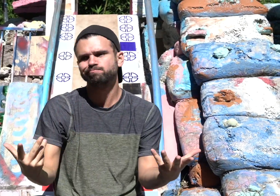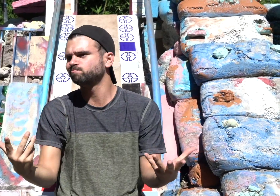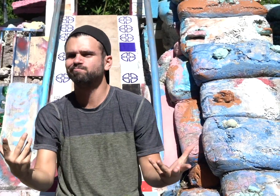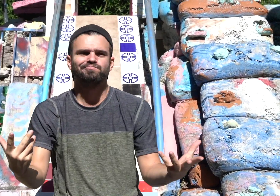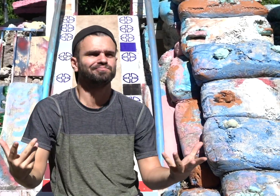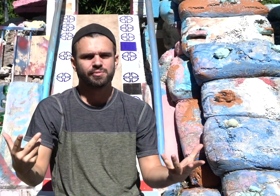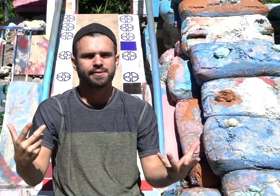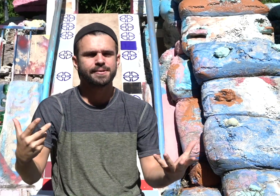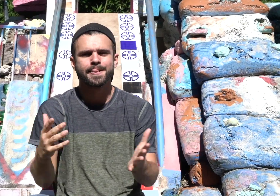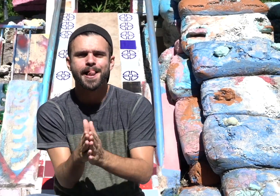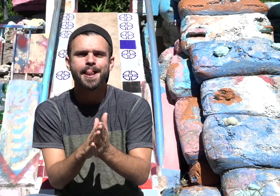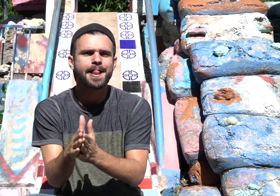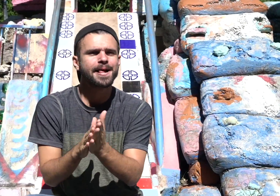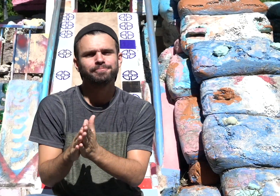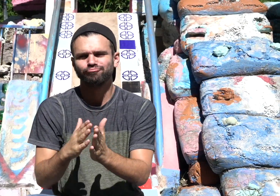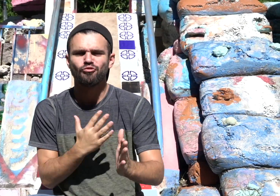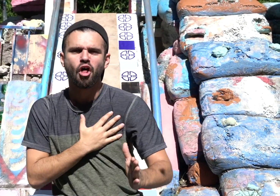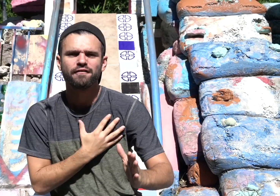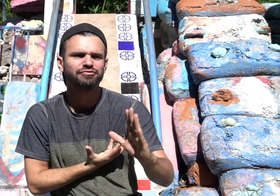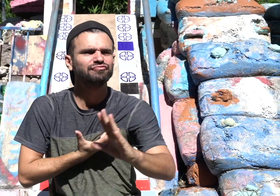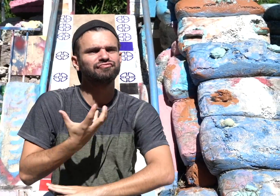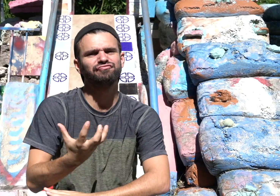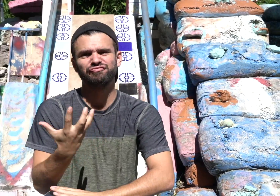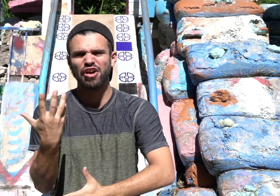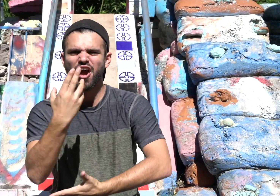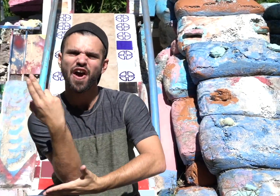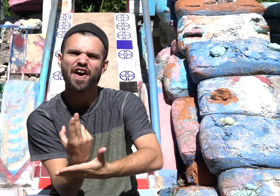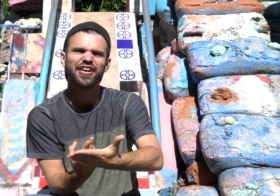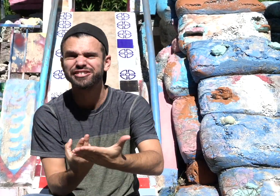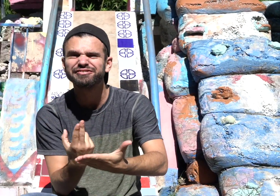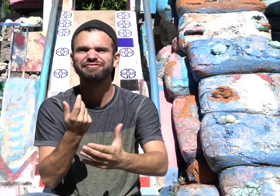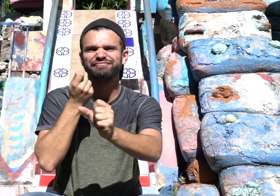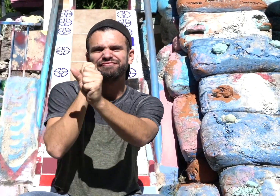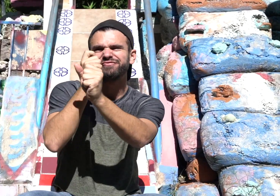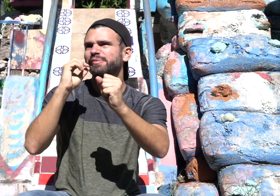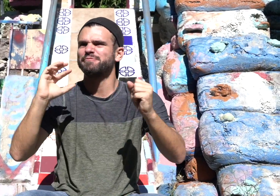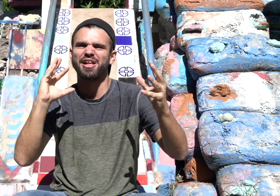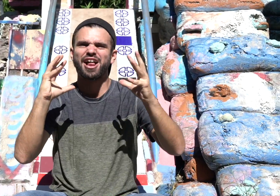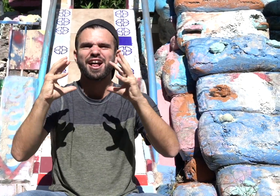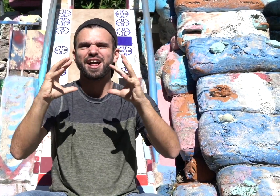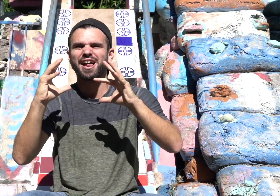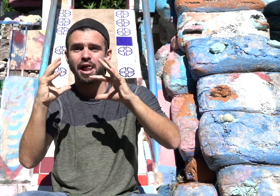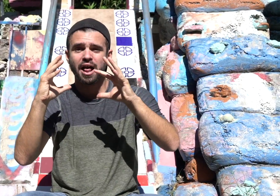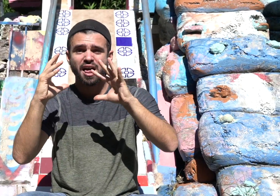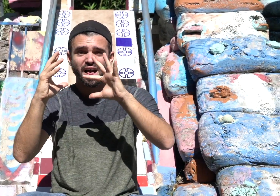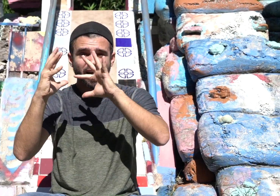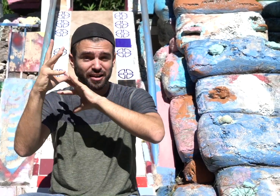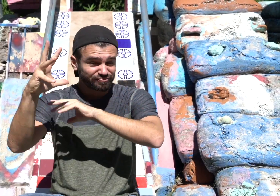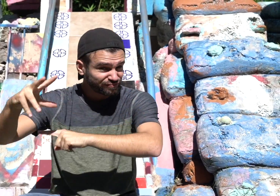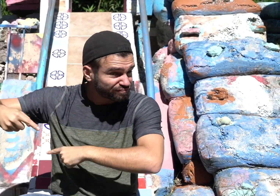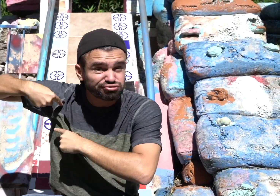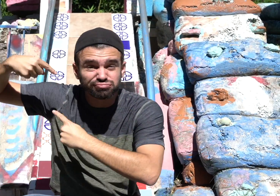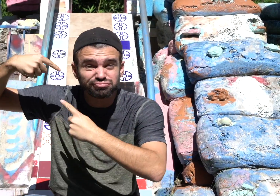He didn't know what he wants to do with his life. Then, he realized art is what he loves the utmost. He started building all artwork since that year.